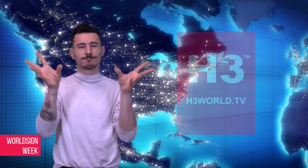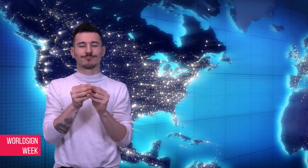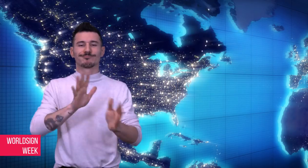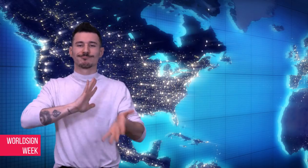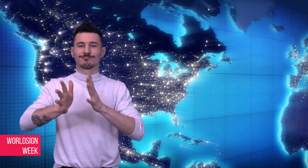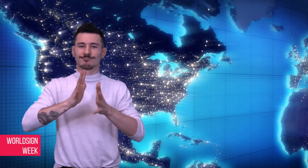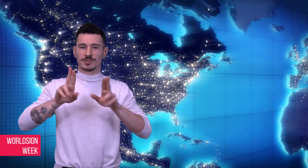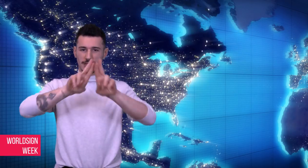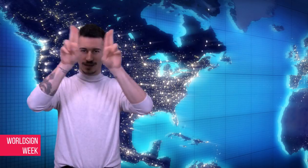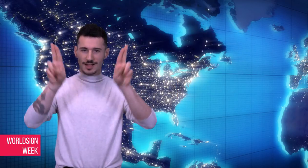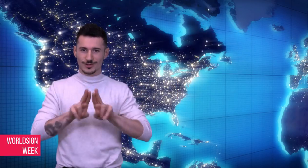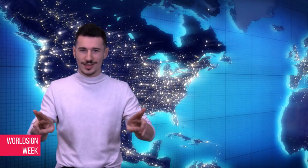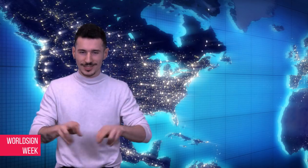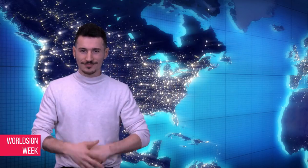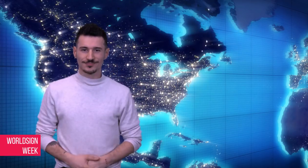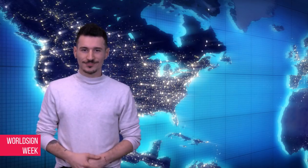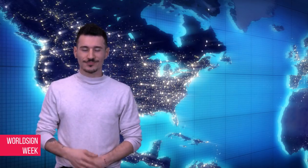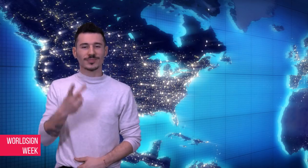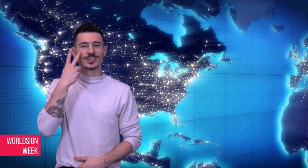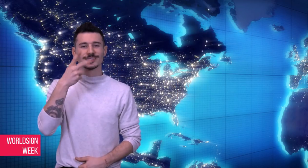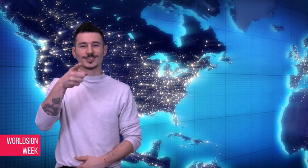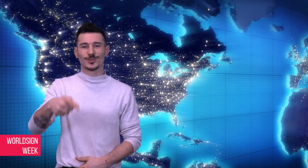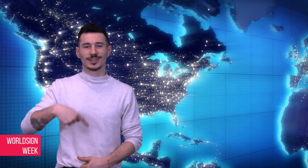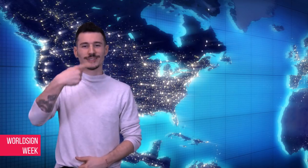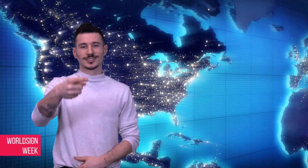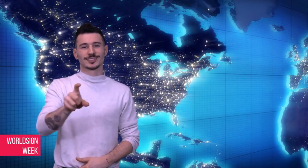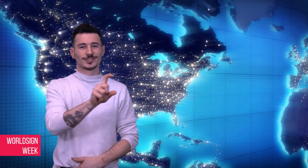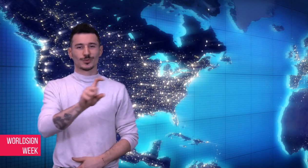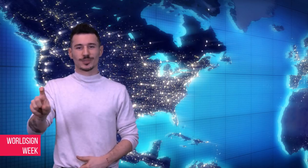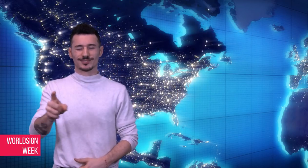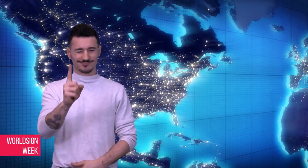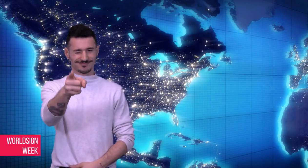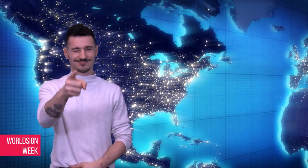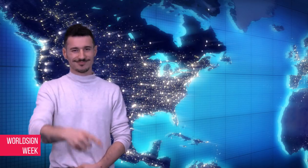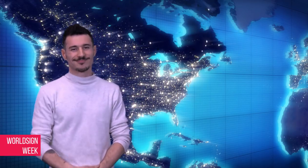all in International Sign. See you next week.